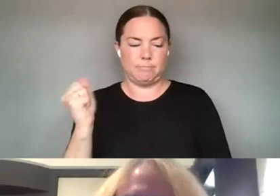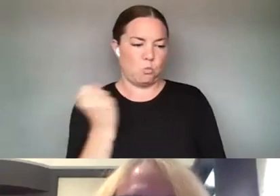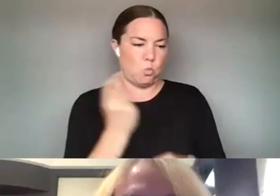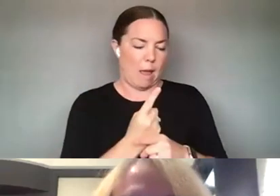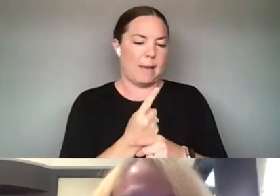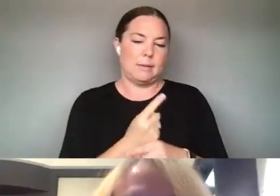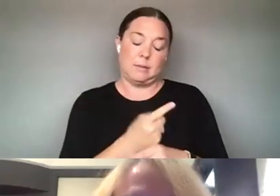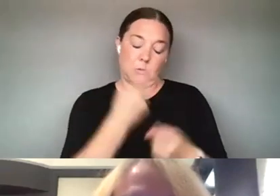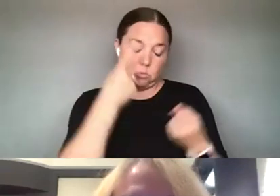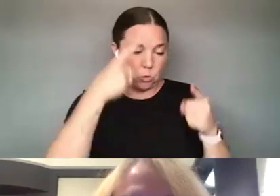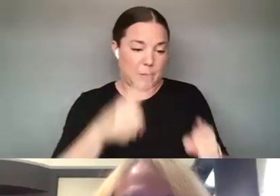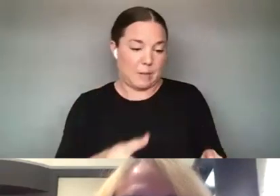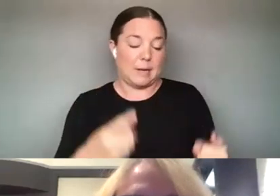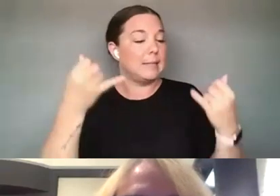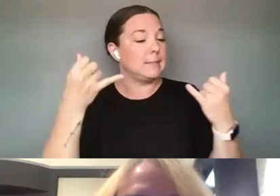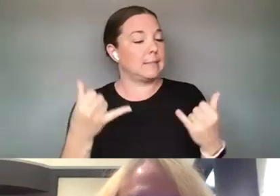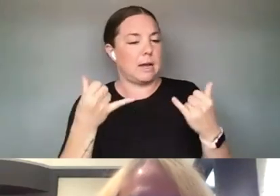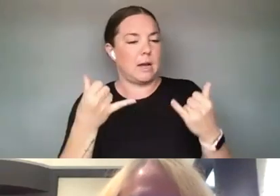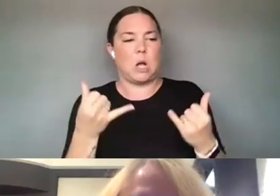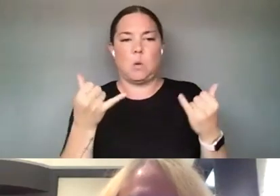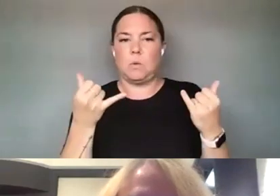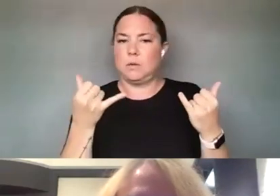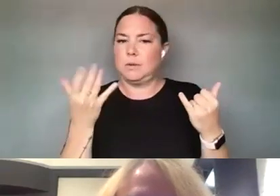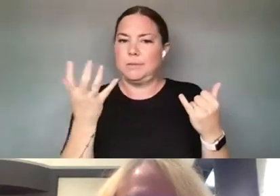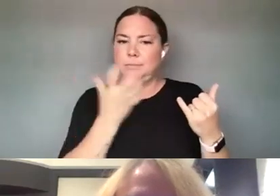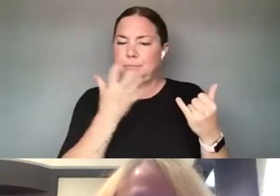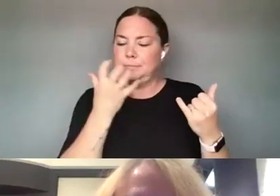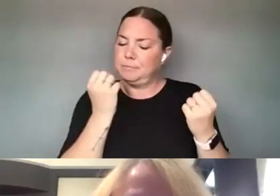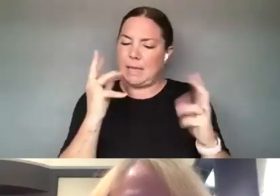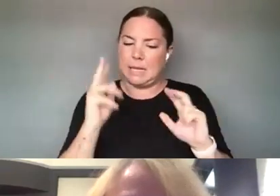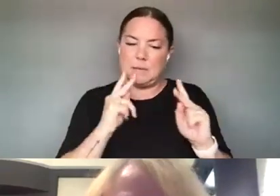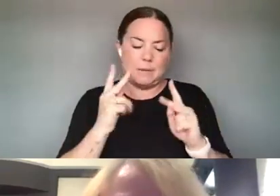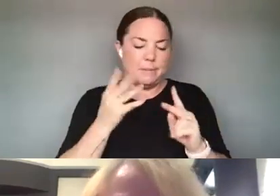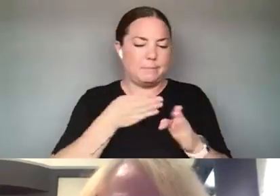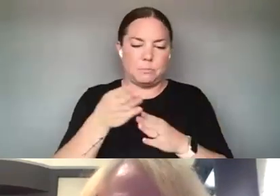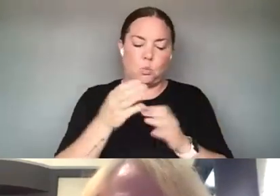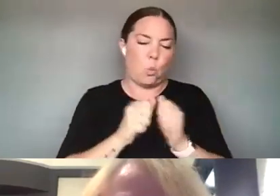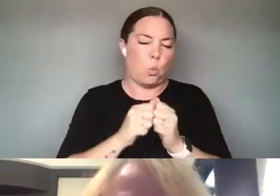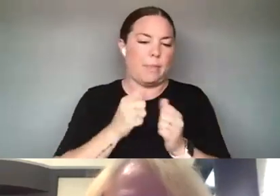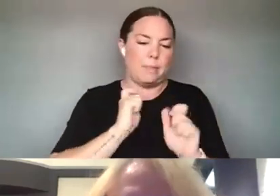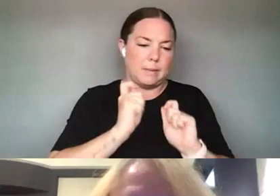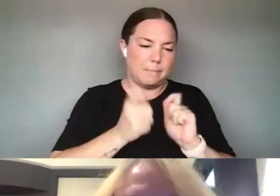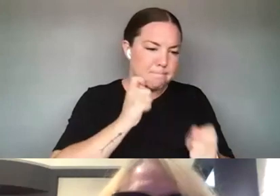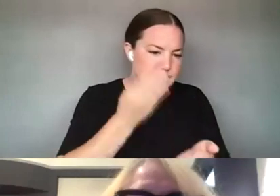MOMENT NOW WHERE SO MANY FOLKS IN PHILANTHROPY AND, AGAIN, COMMUNITY INVESTMENT, STATE ARTS